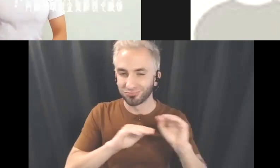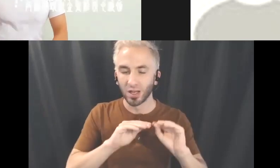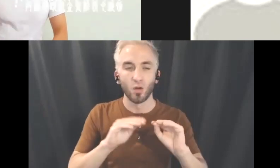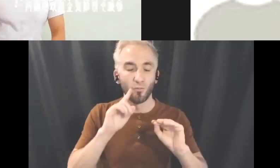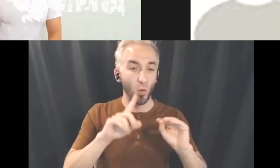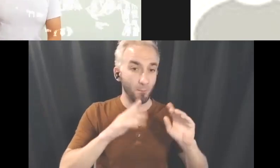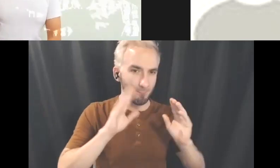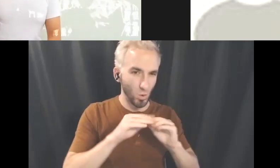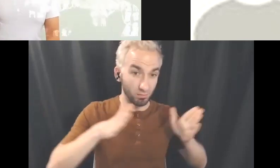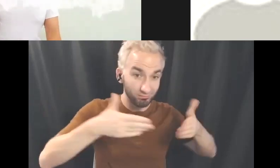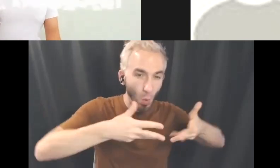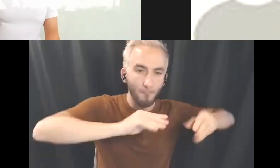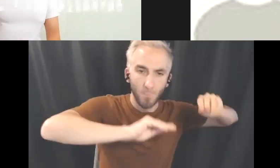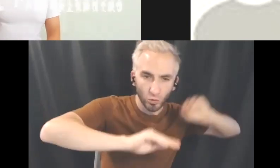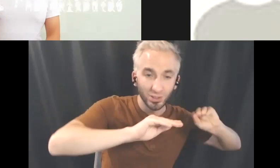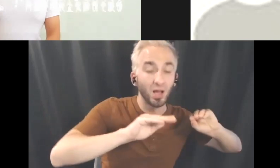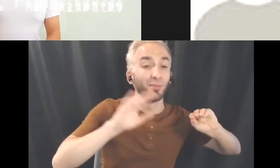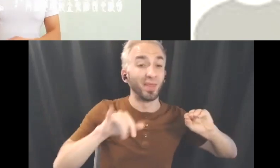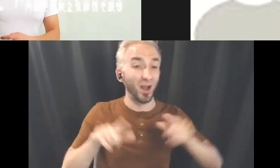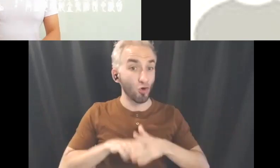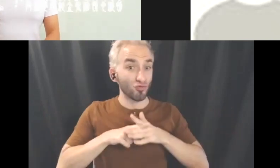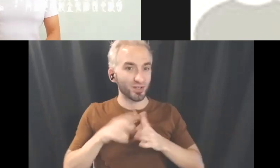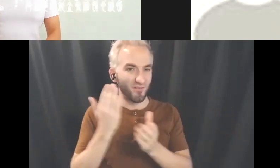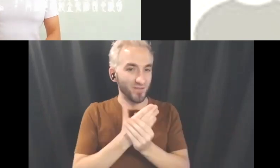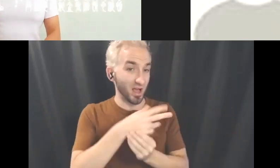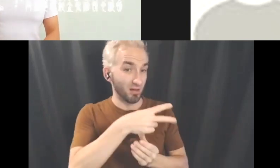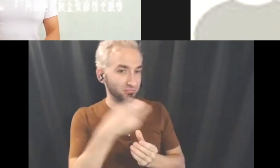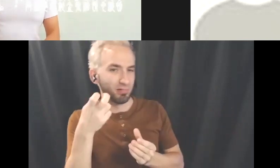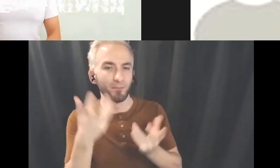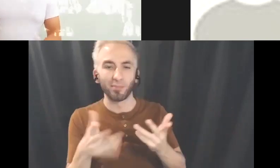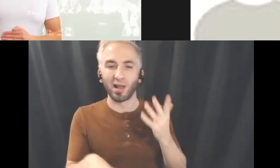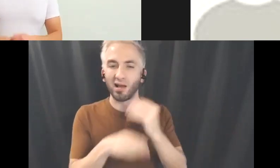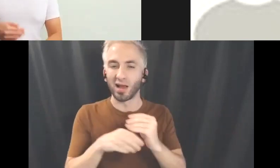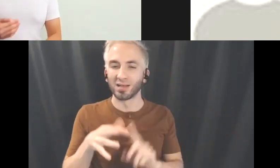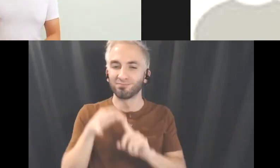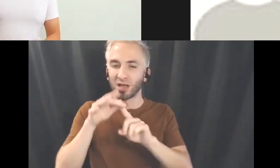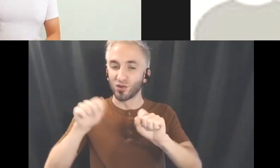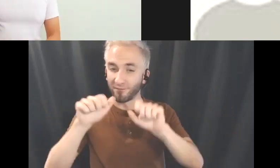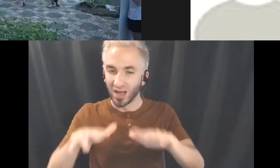another person may take that original file and add special effects and different layers on top of that.